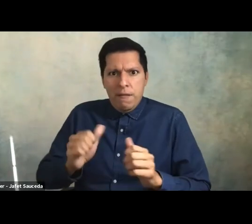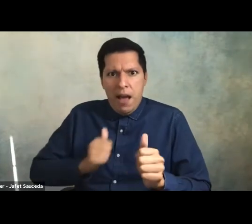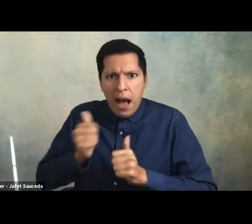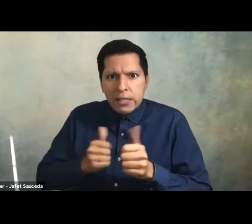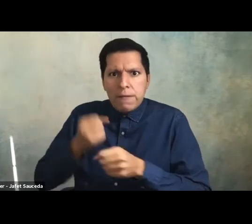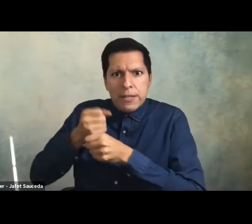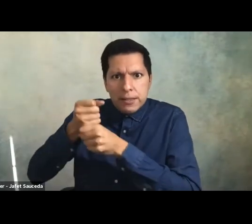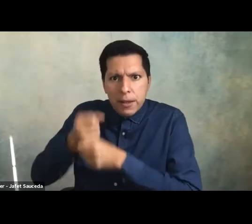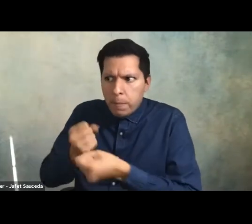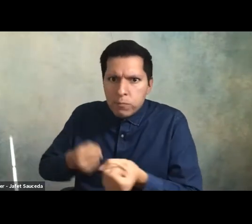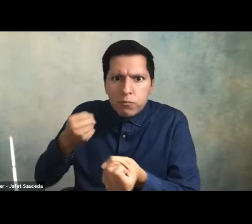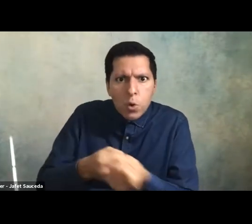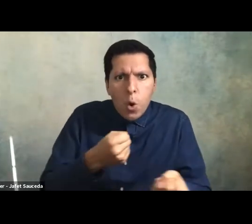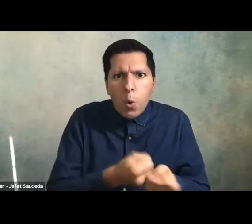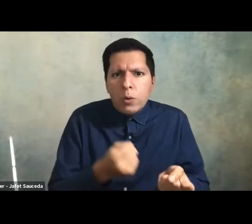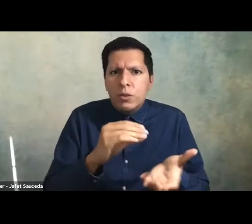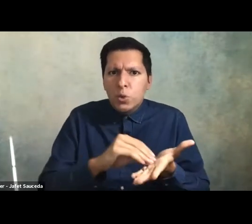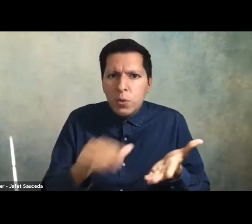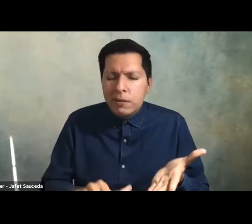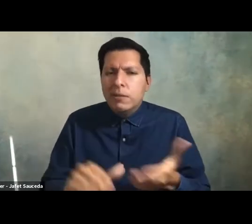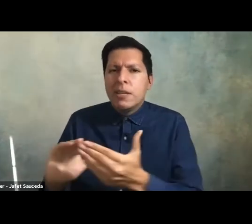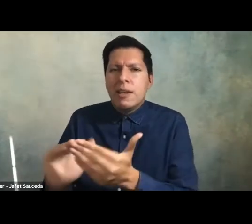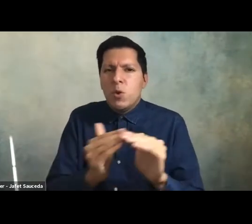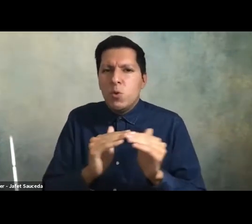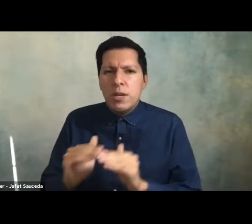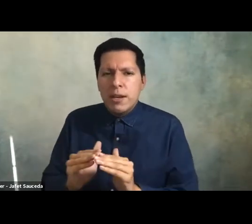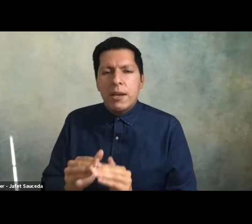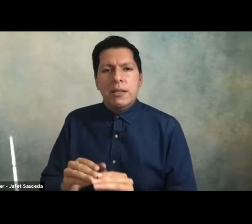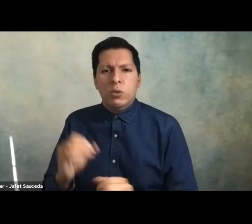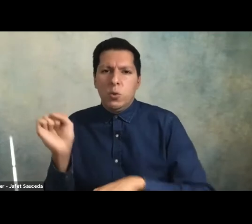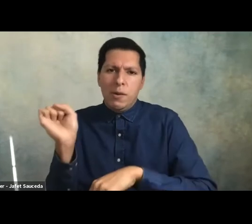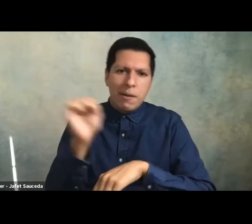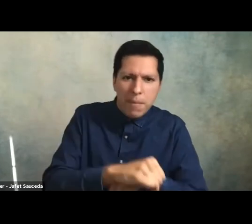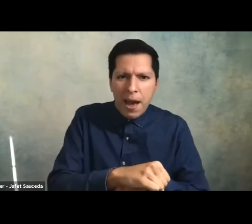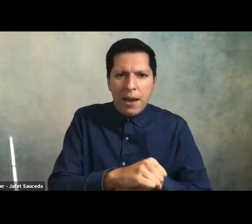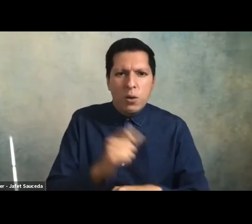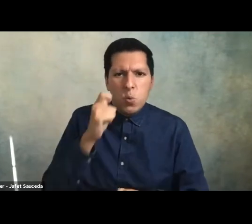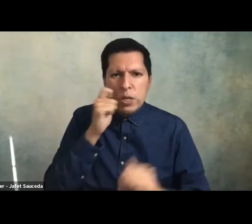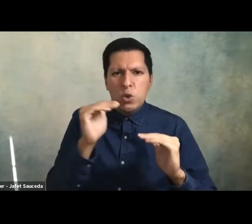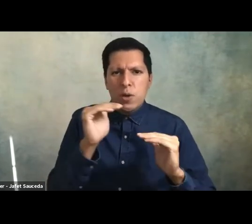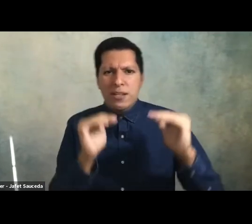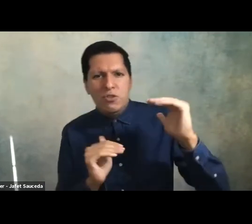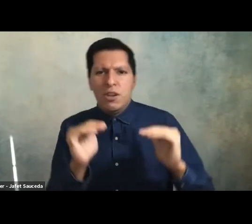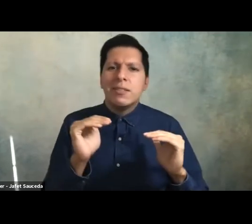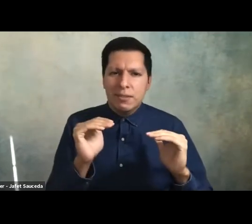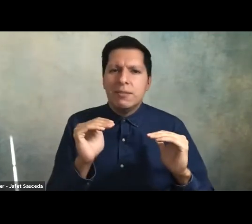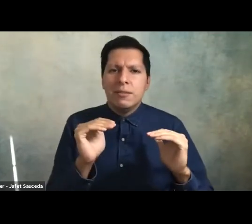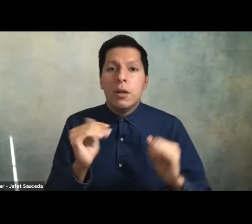students and the campus community to combat racial injustices we understand and acknowledge that this